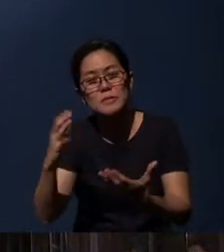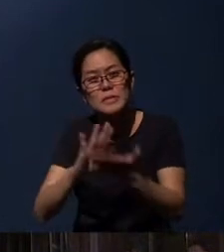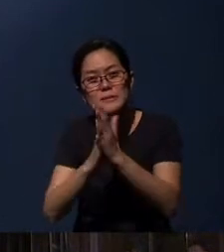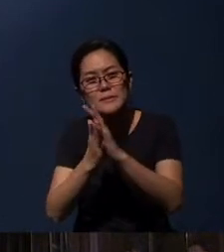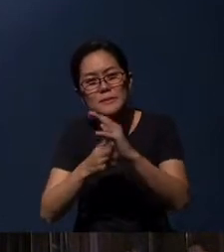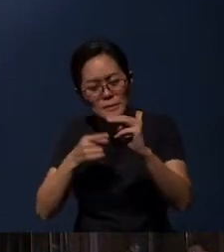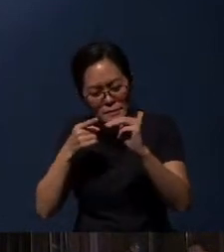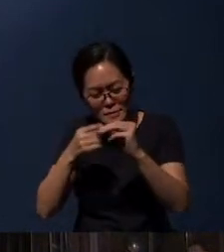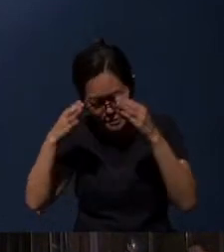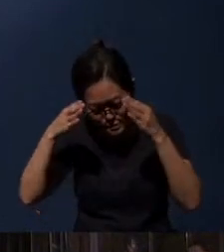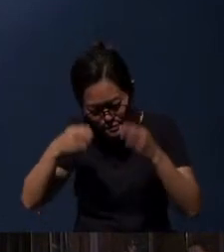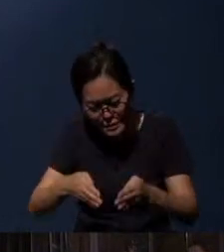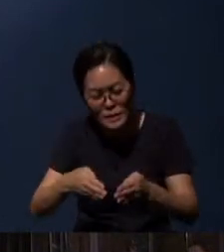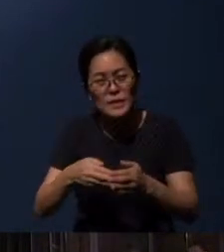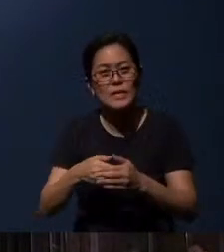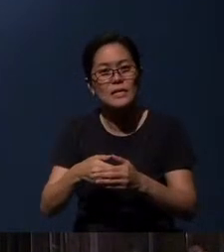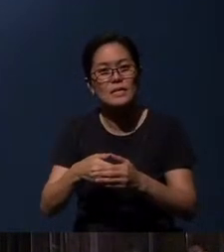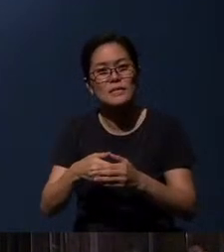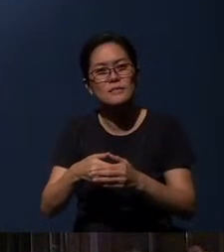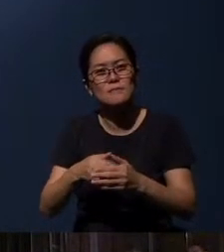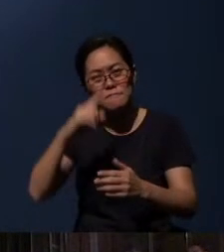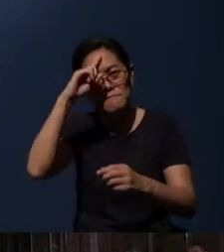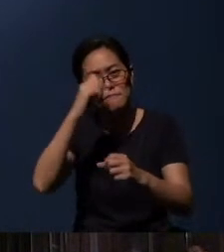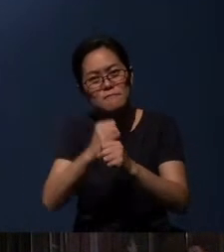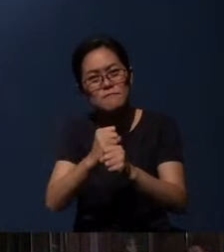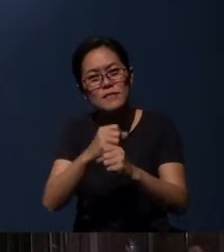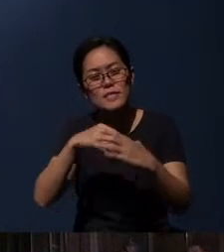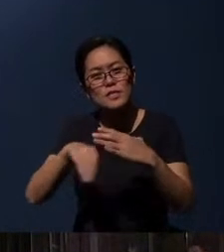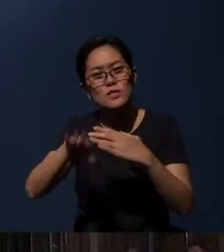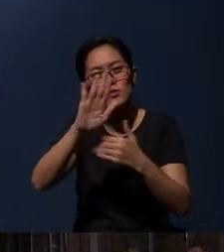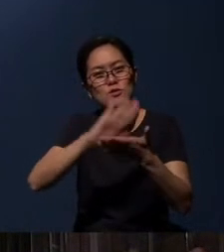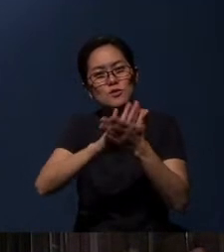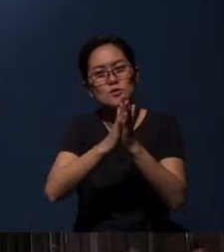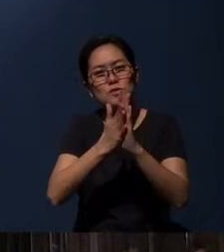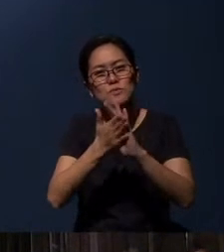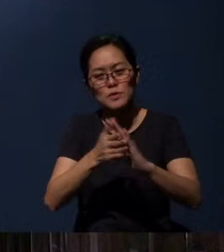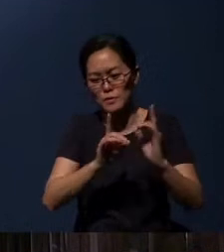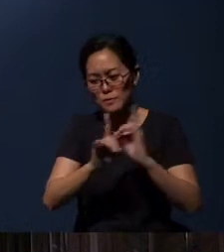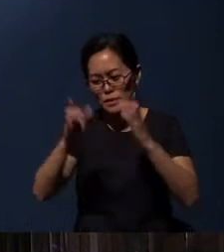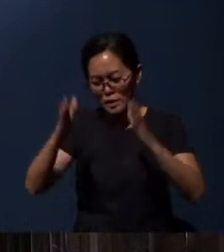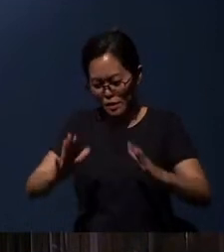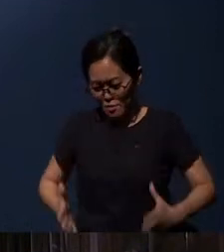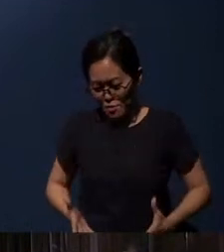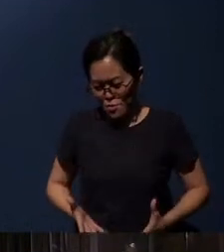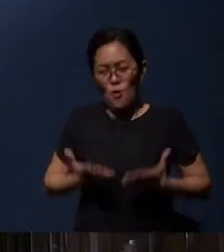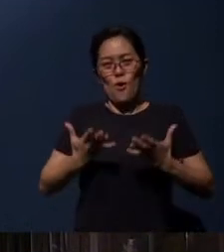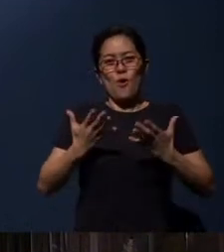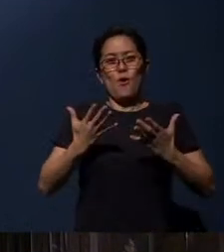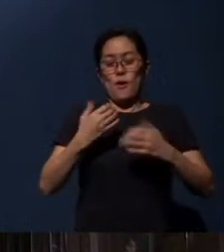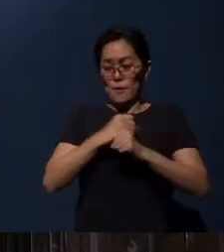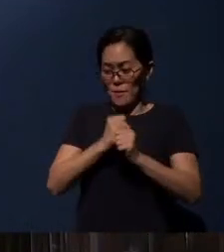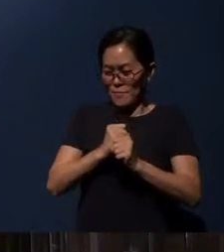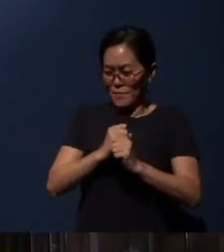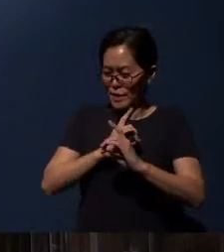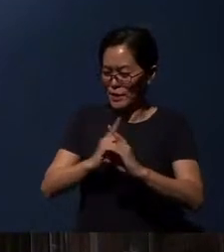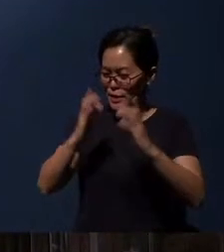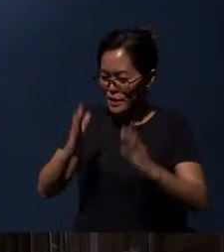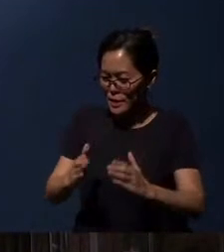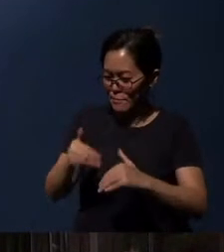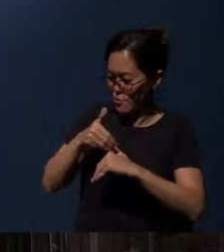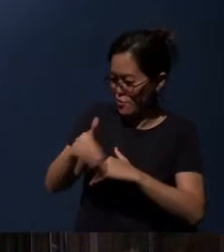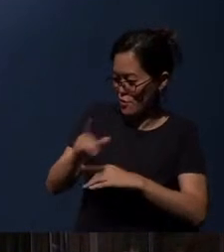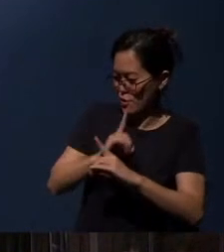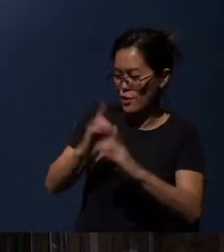O let faith arise in your becoming disciples, making disciples and sending disciples.